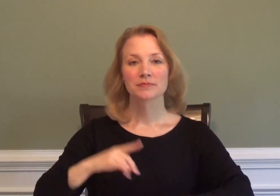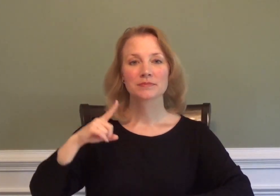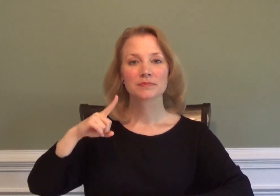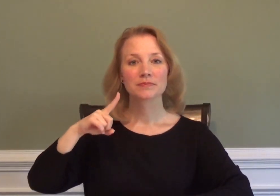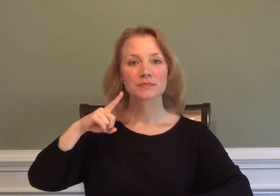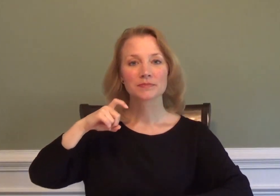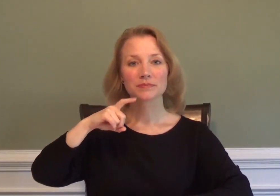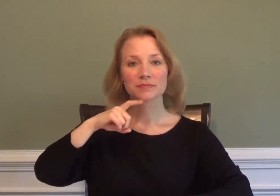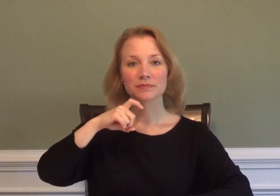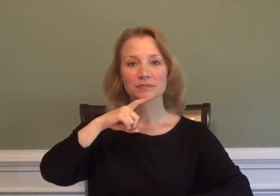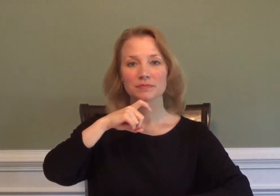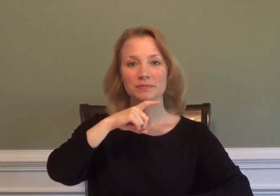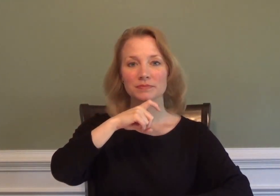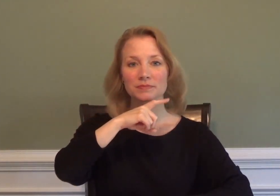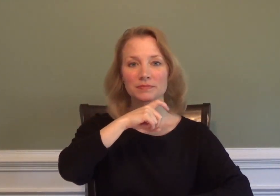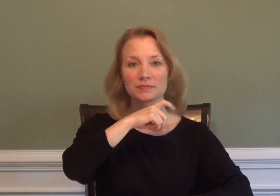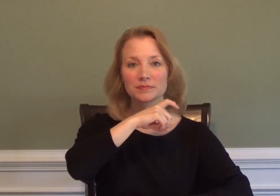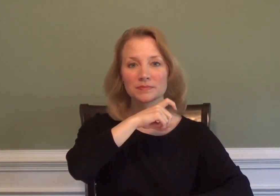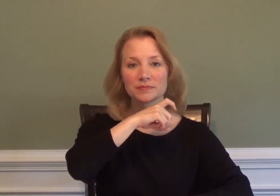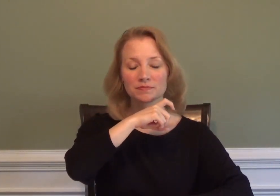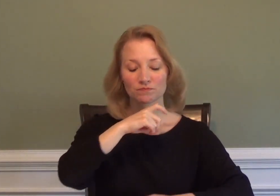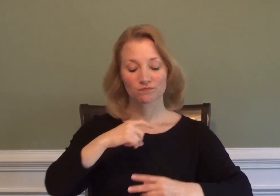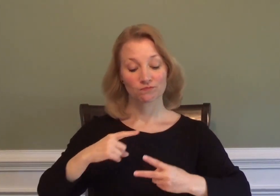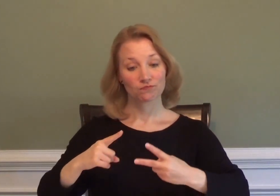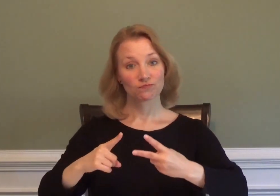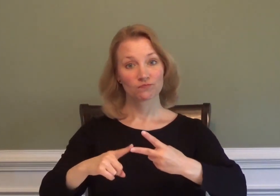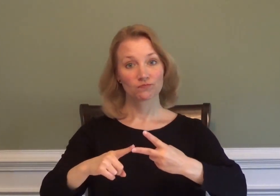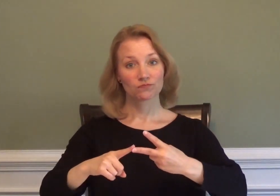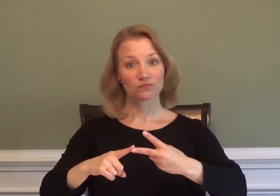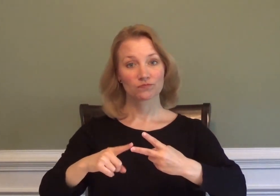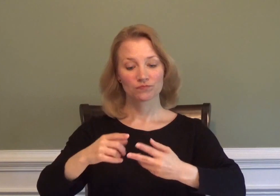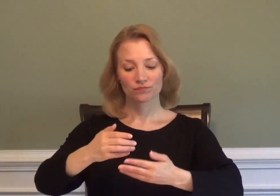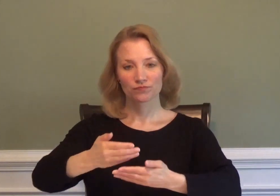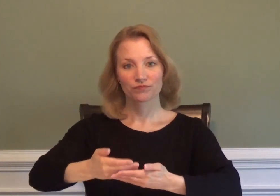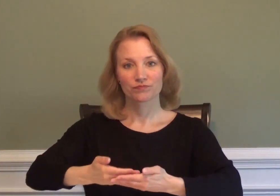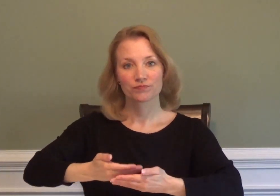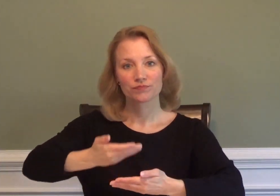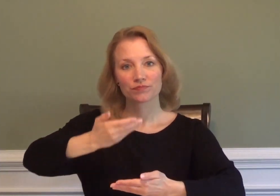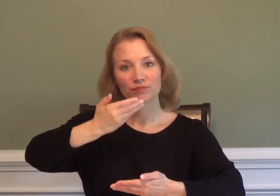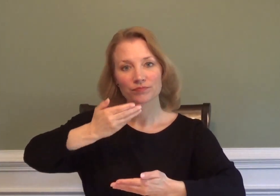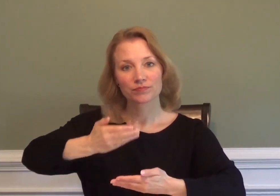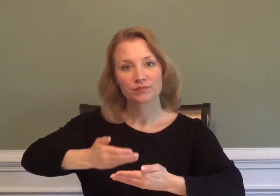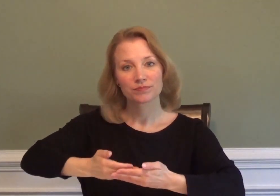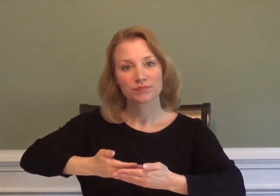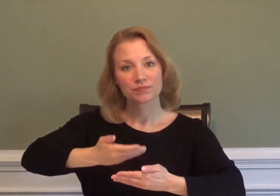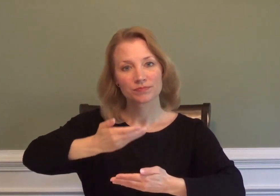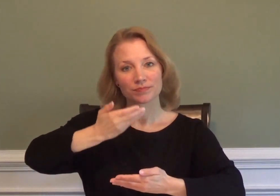CEREAL